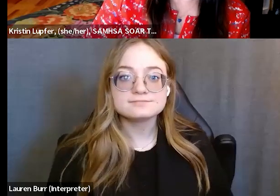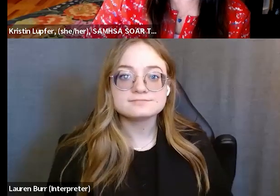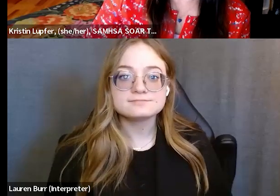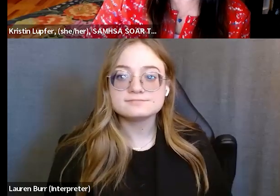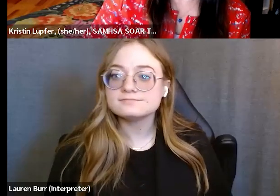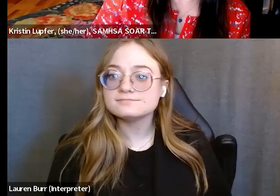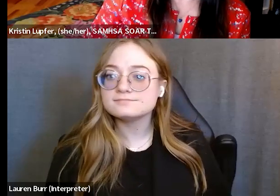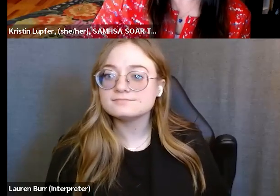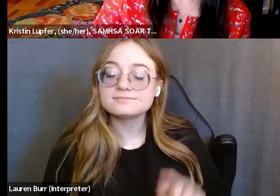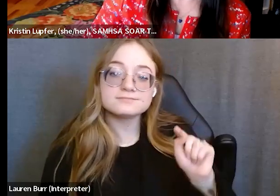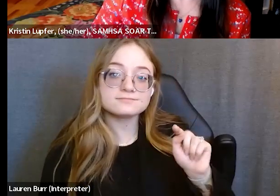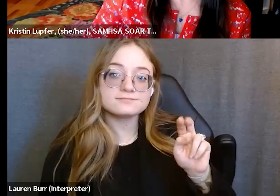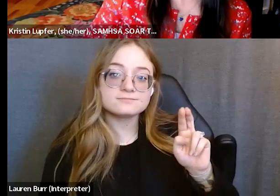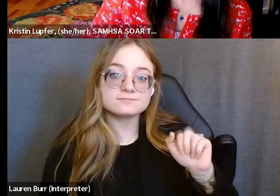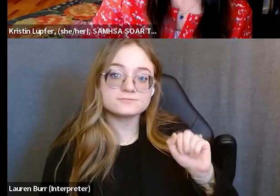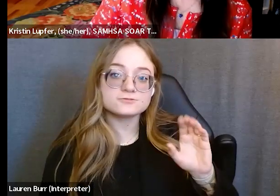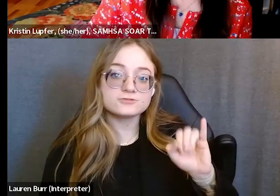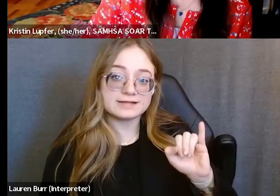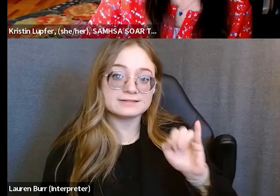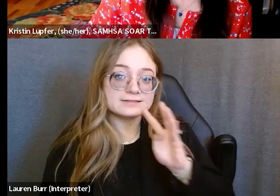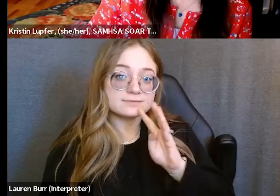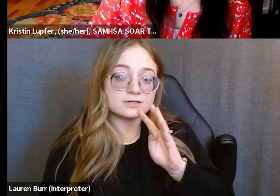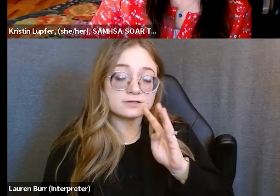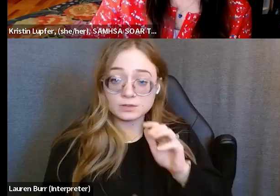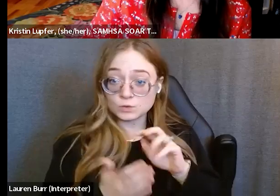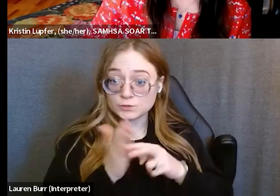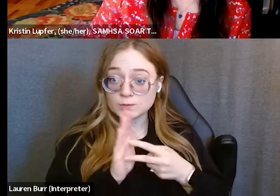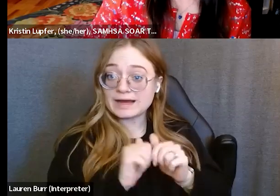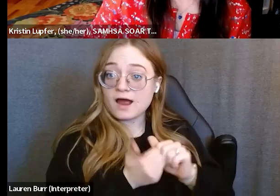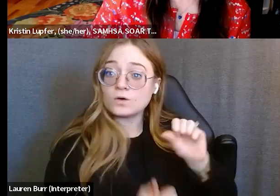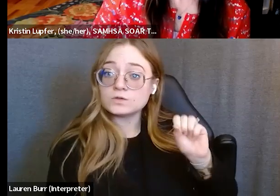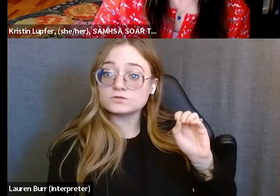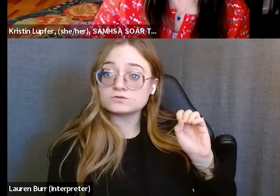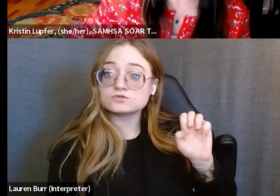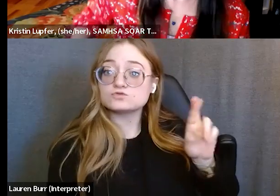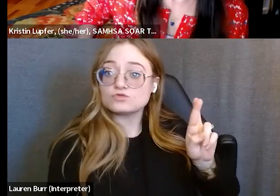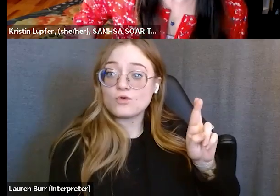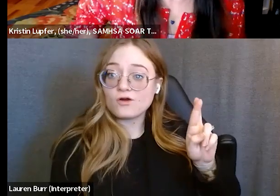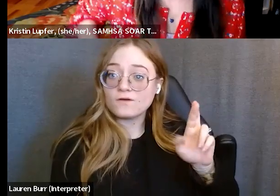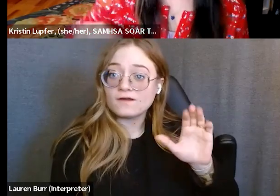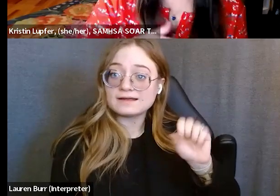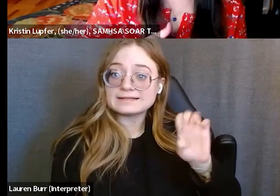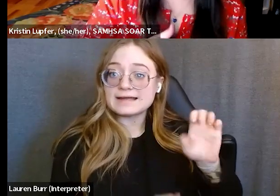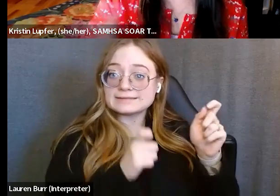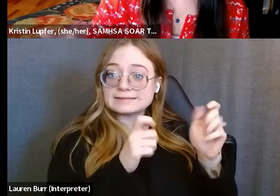So you're saying, how the SOAR case manager builds a rapport and maintains? Yeah, I mean I would say both the SOAR case manager